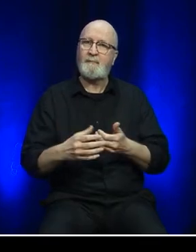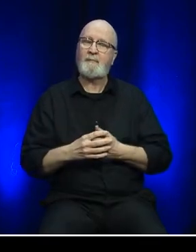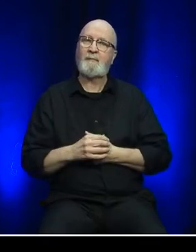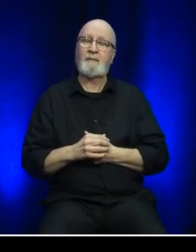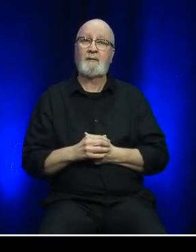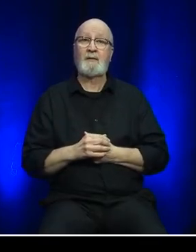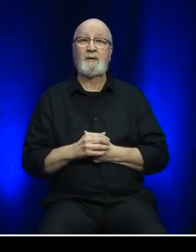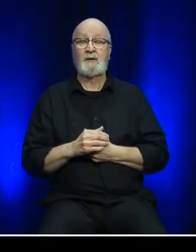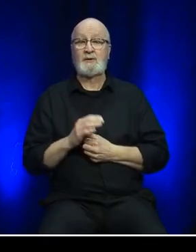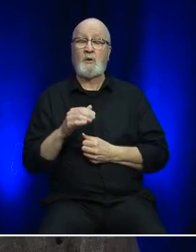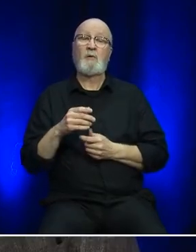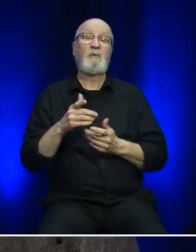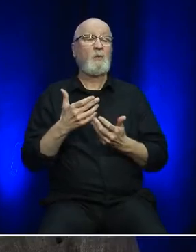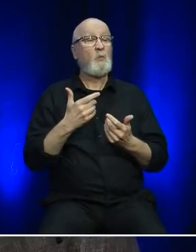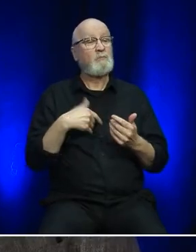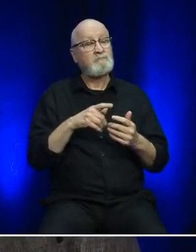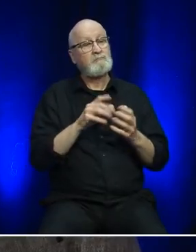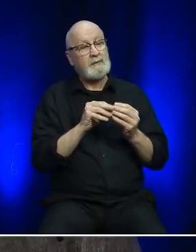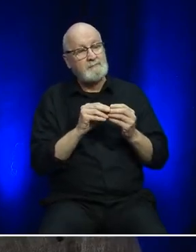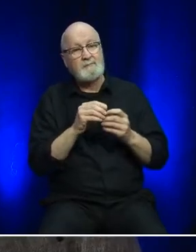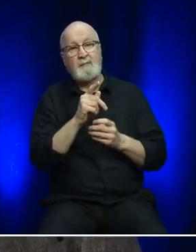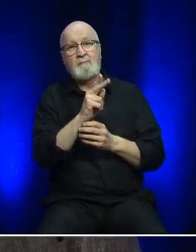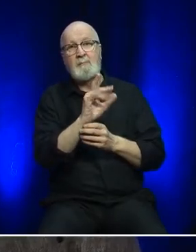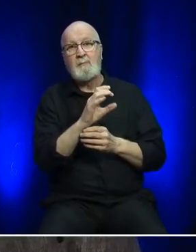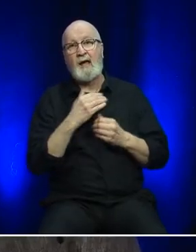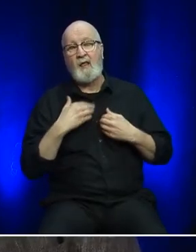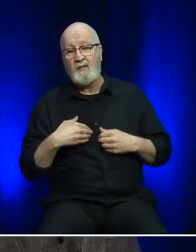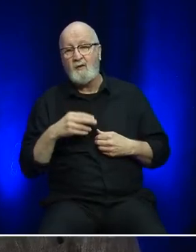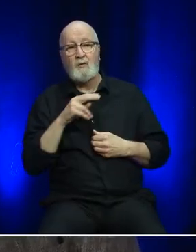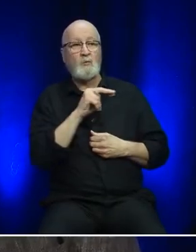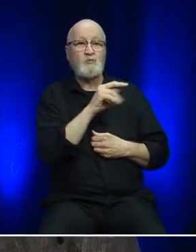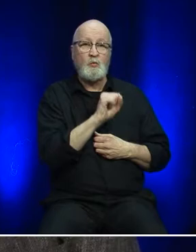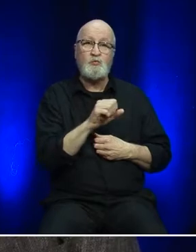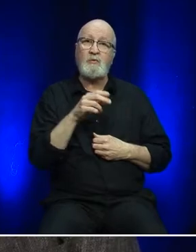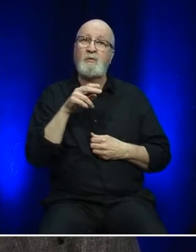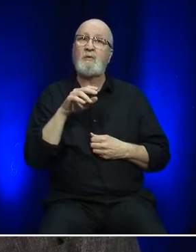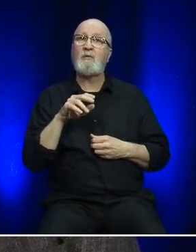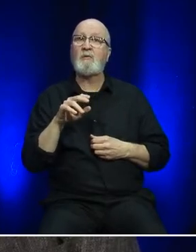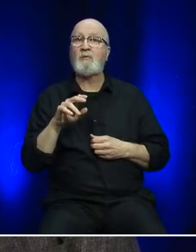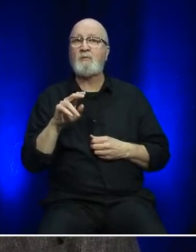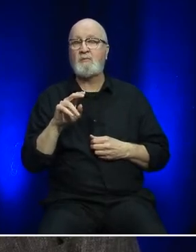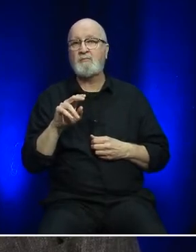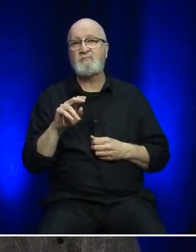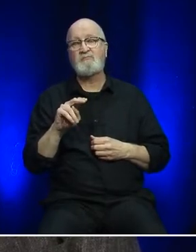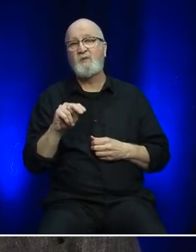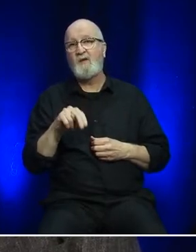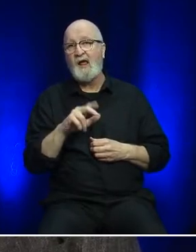Working with public health authorities in both provinces, we developed measures that worked well to mitigate against